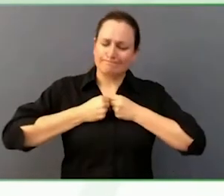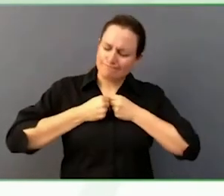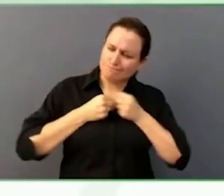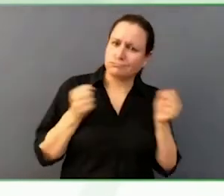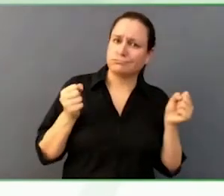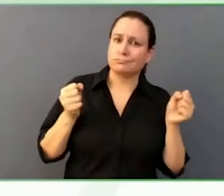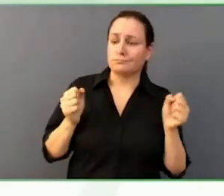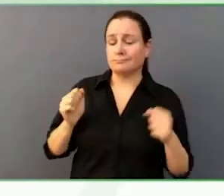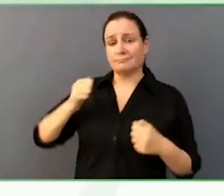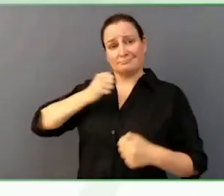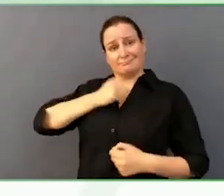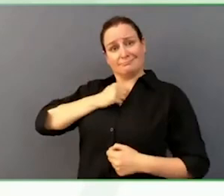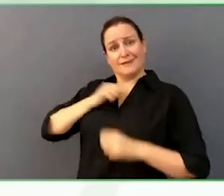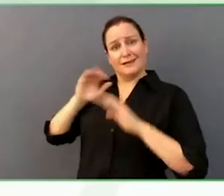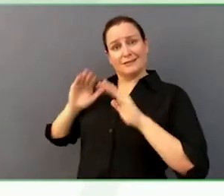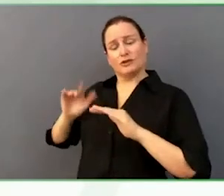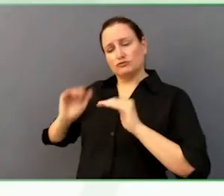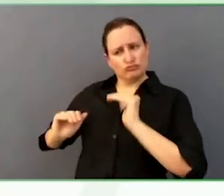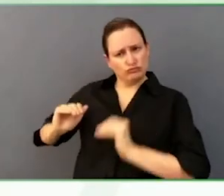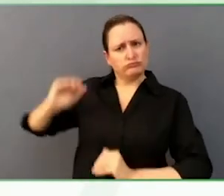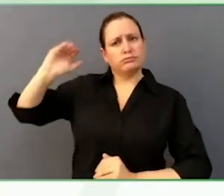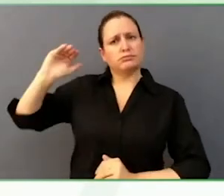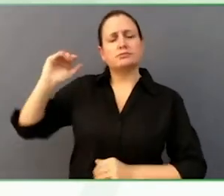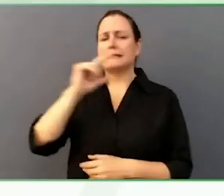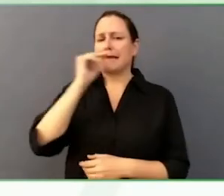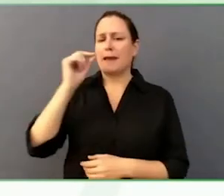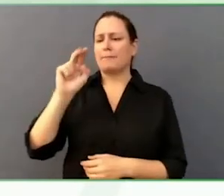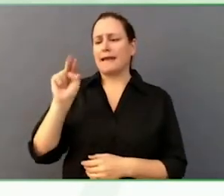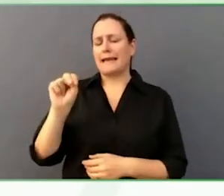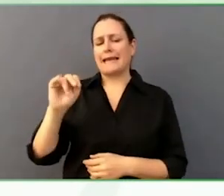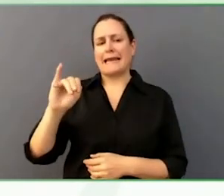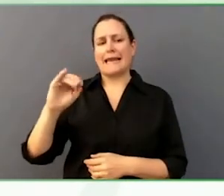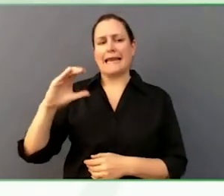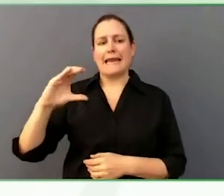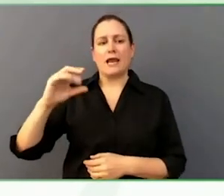And it is not that complicated, but it does take a great deal of intention.